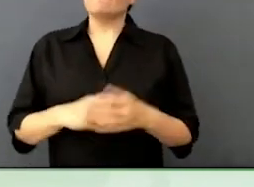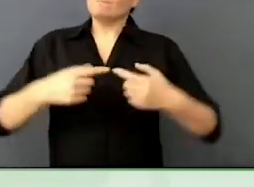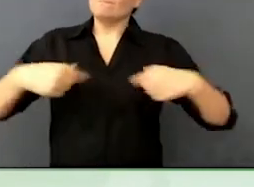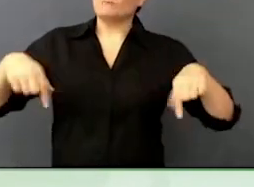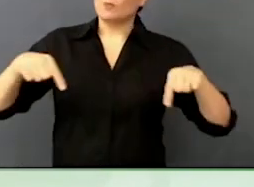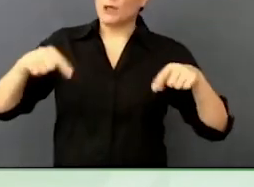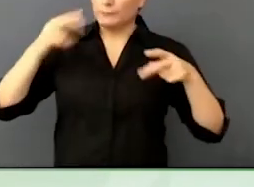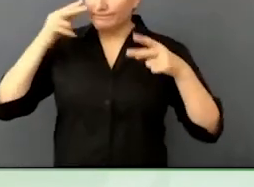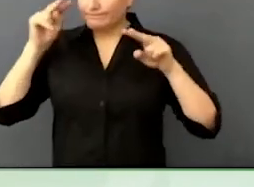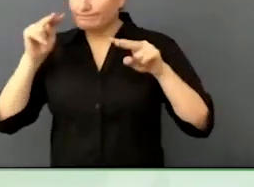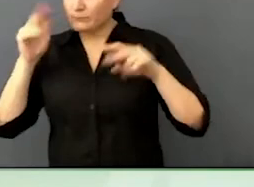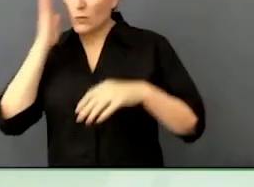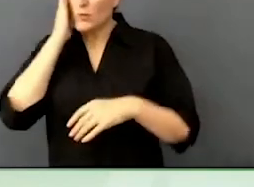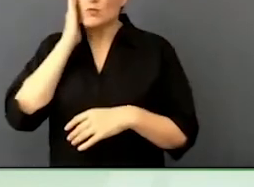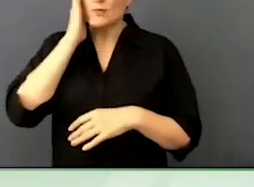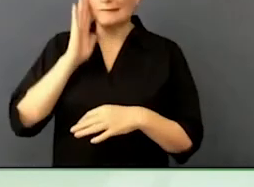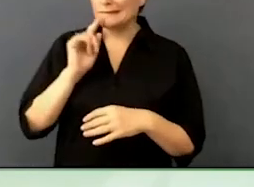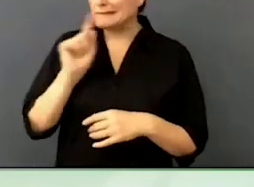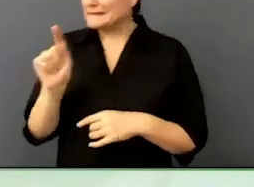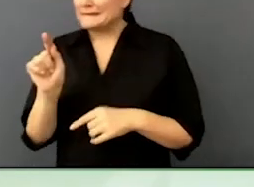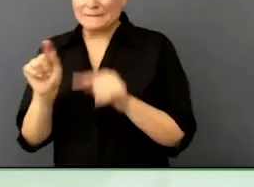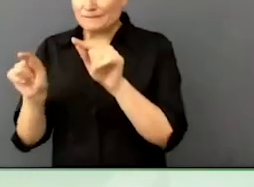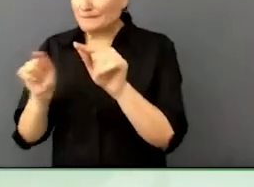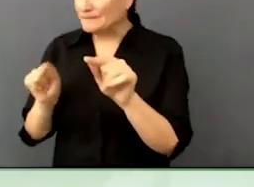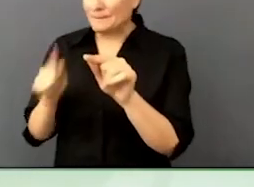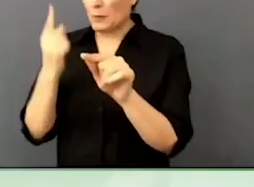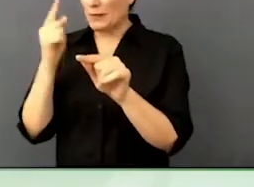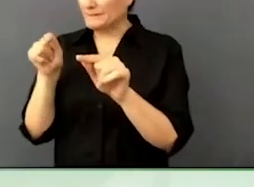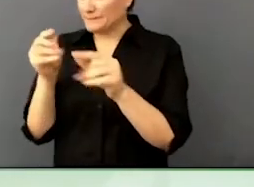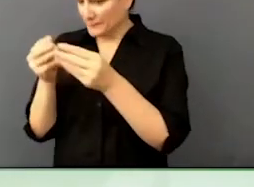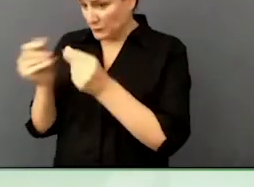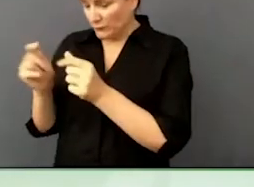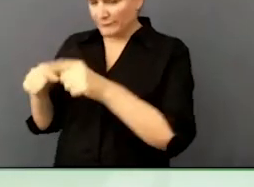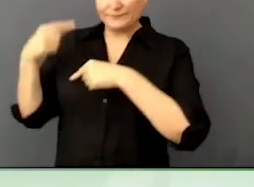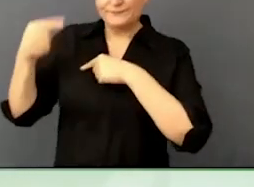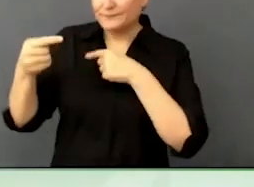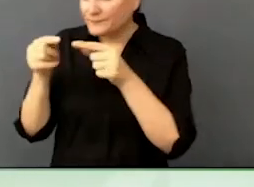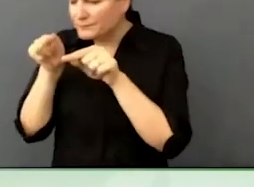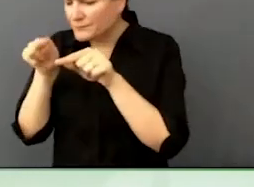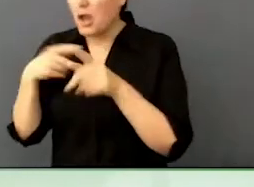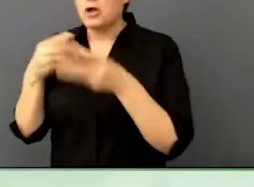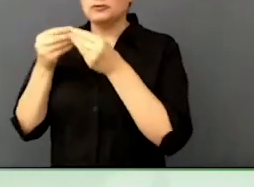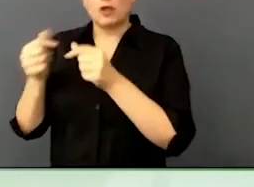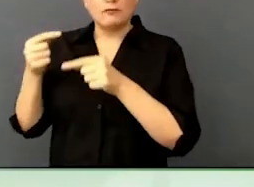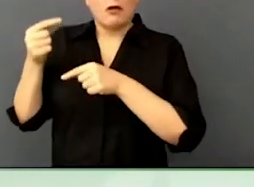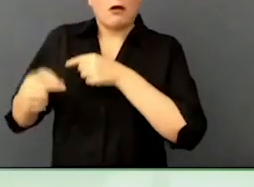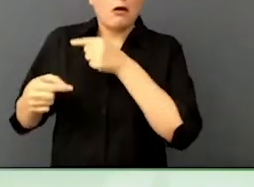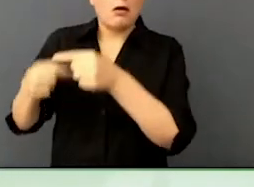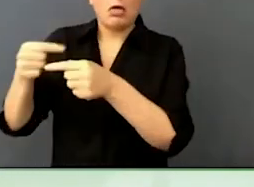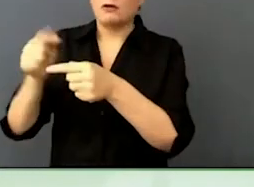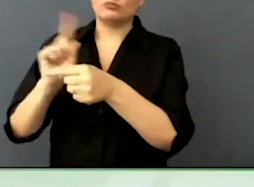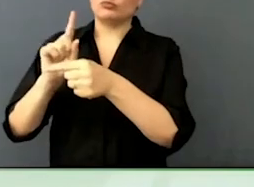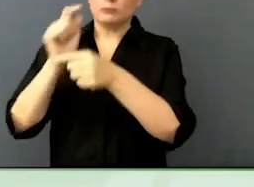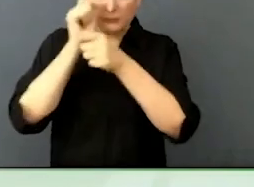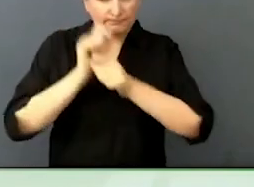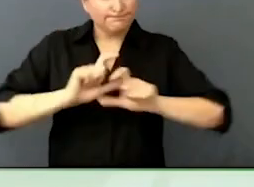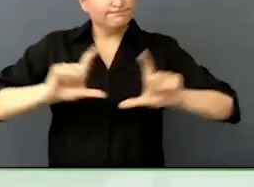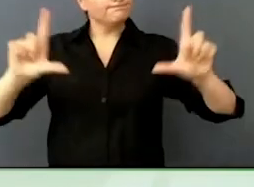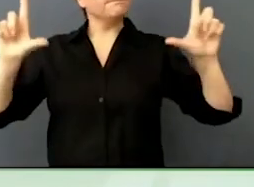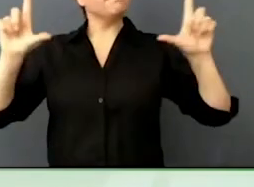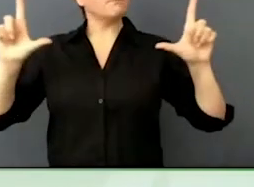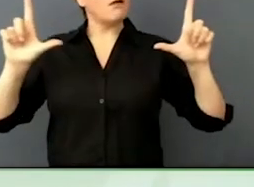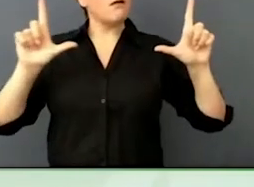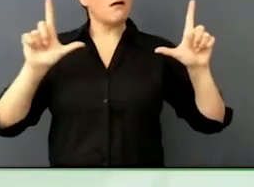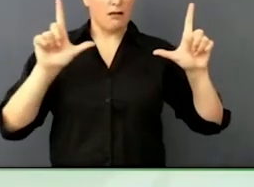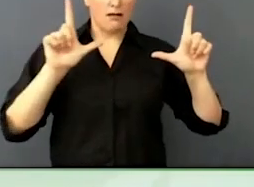the session after this, let's use this trend towards how to measure